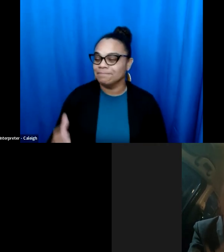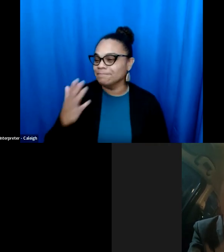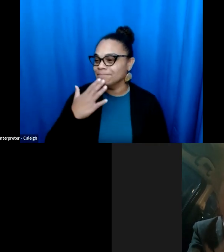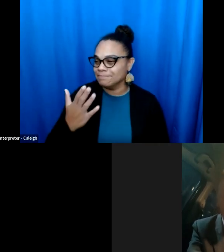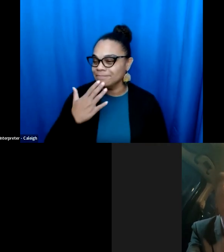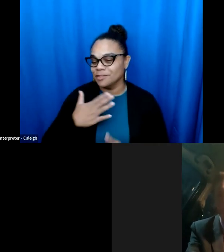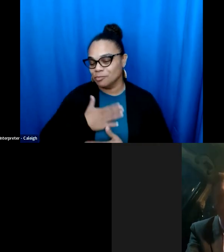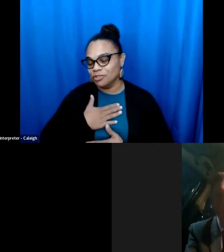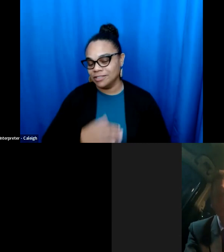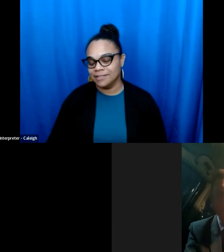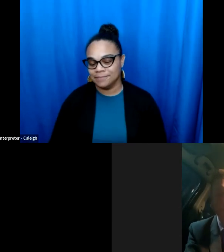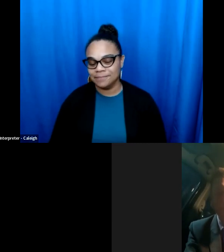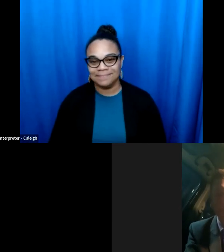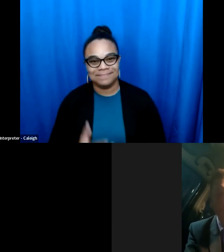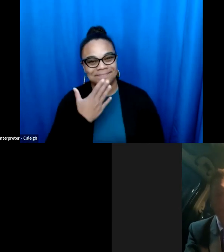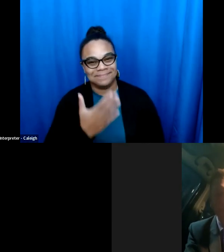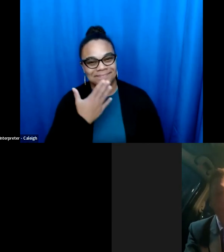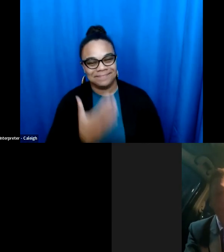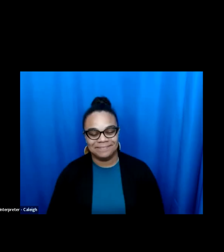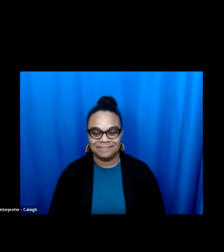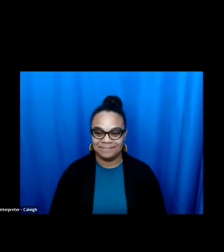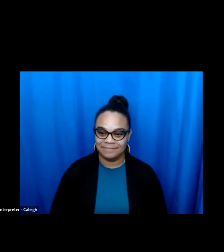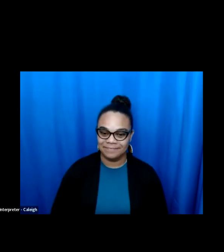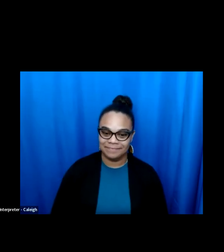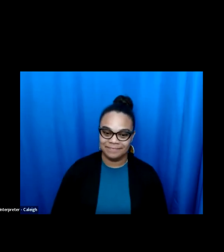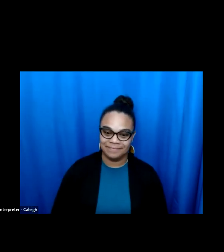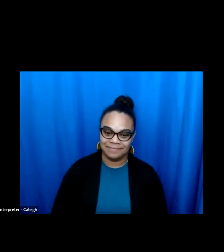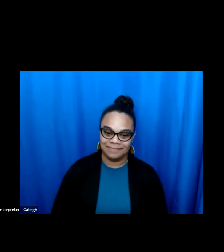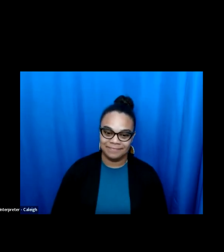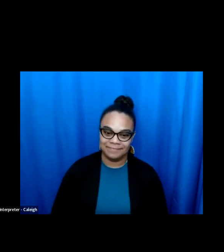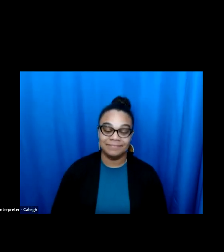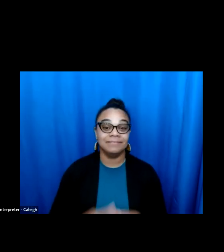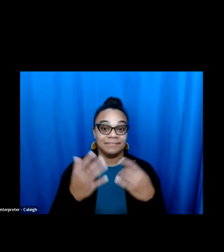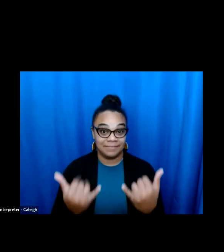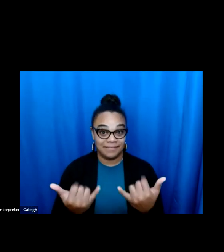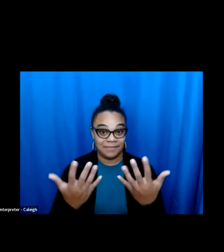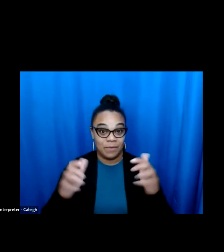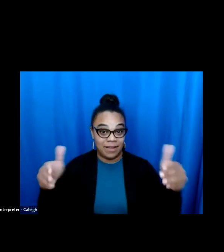us. Oregon. I think we are a fearless bunch of people, and so that would be the advice that I would give to you as as democracy is under. Attack Let's remember what on length that he said and the uncompromising and fearless Oregonians too and people across the U.S. >> MICAH: